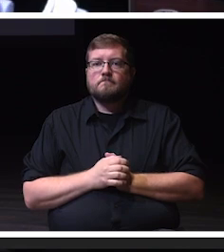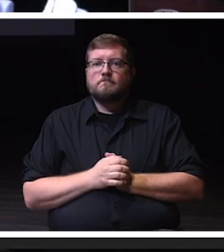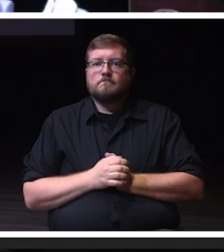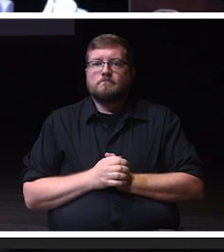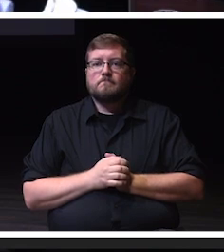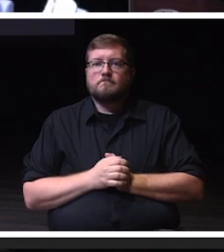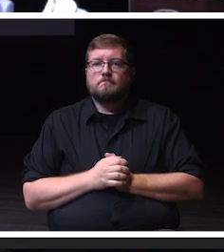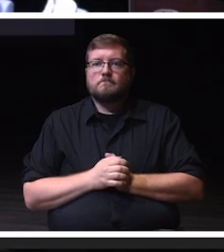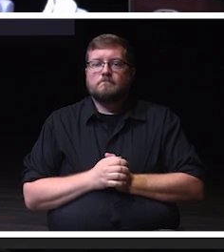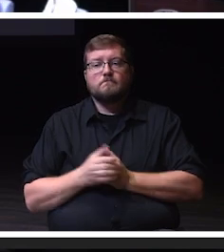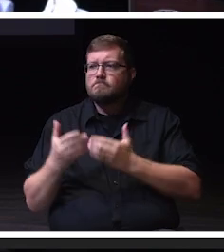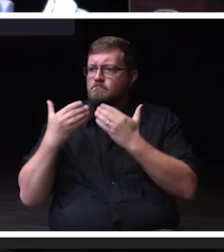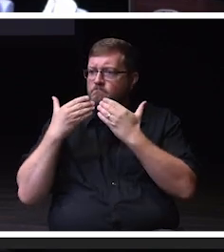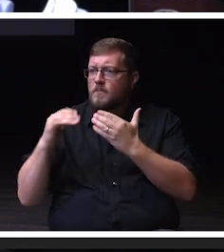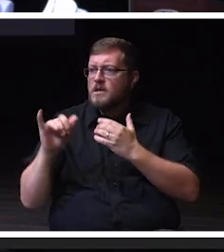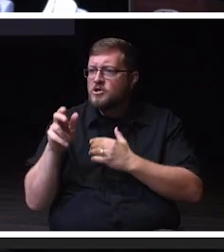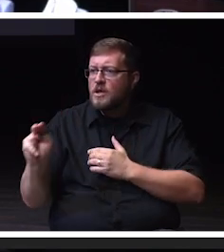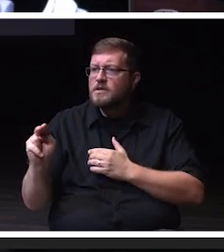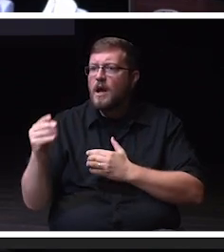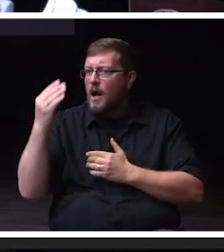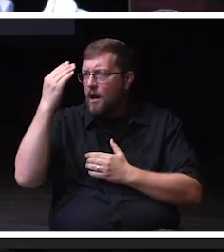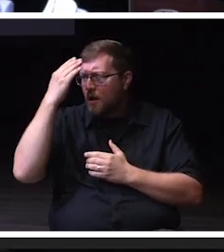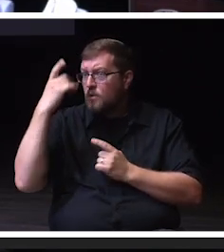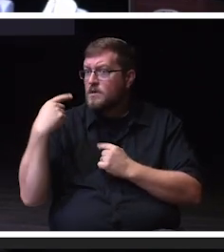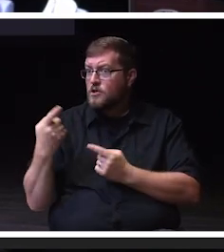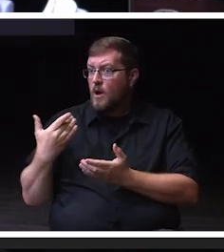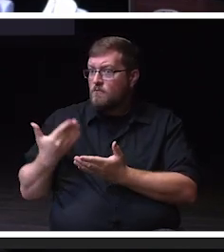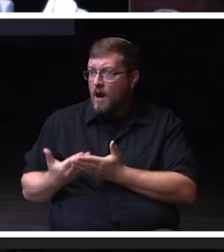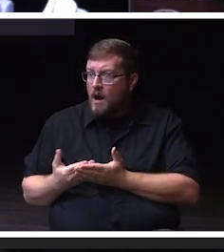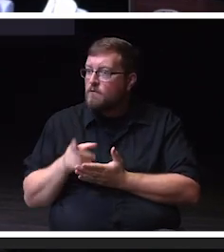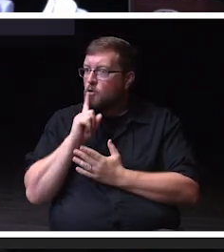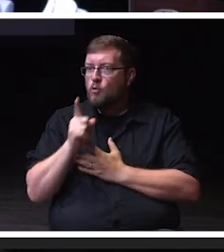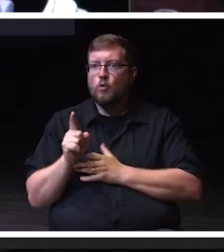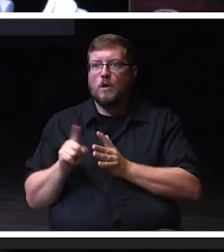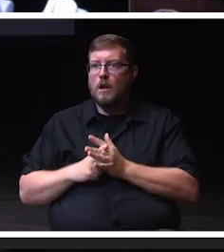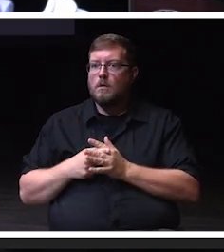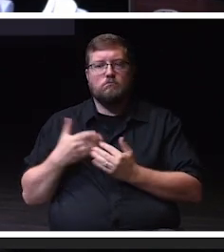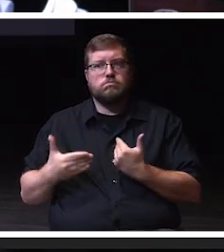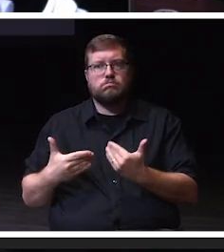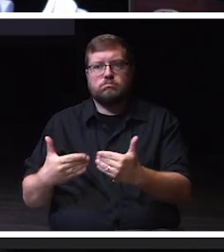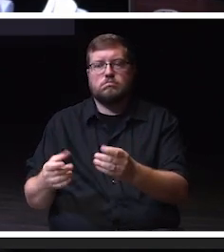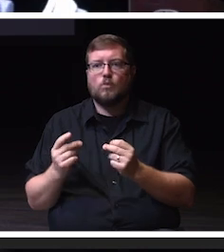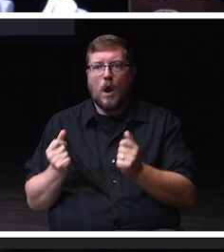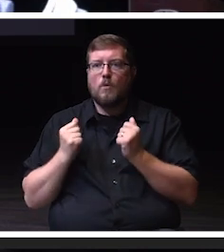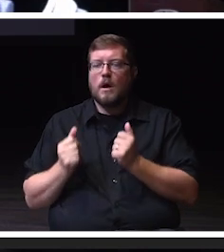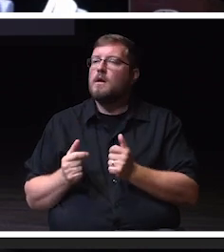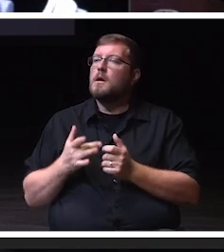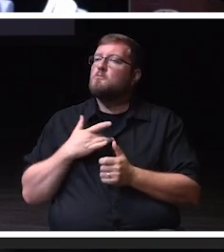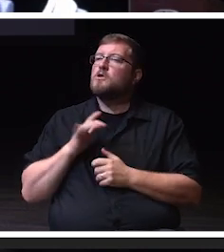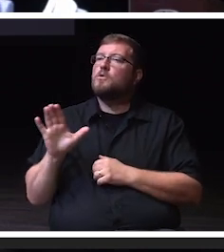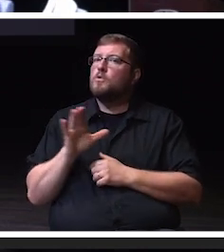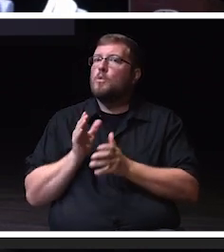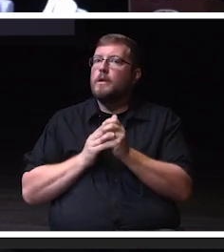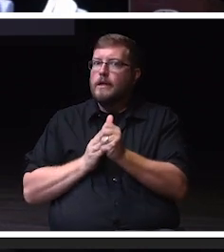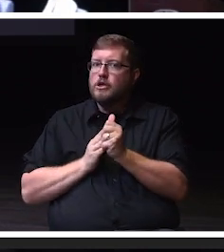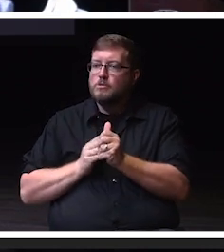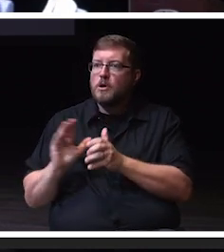Thank you. Jason, I know since your arrival, you've hit the ground running, and I appreciate the leadership of your faculty and the staff as well.